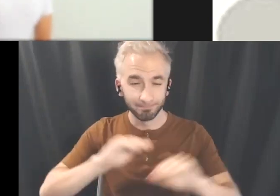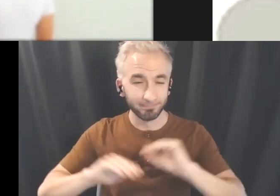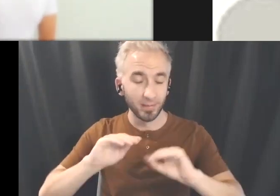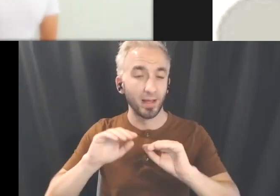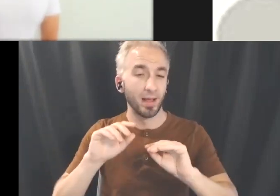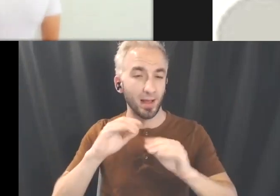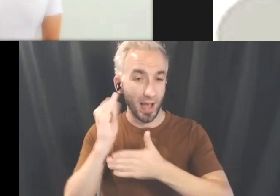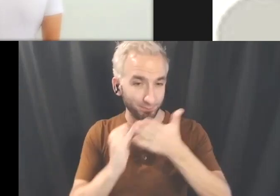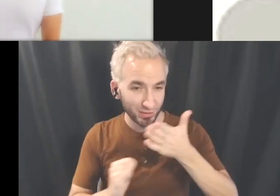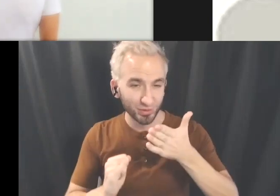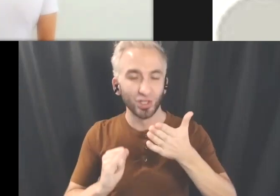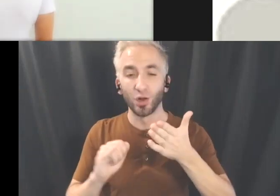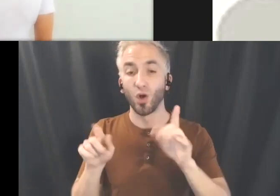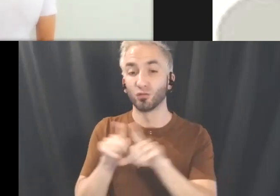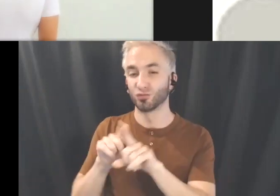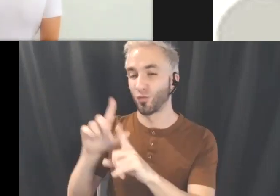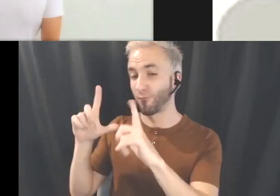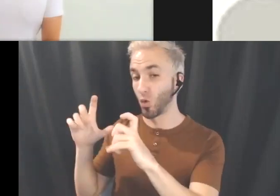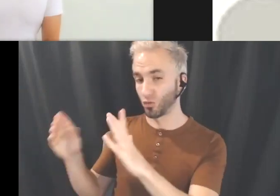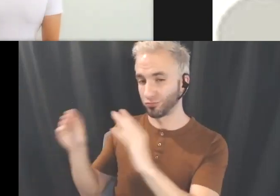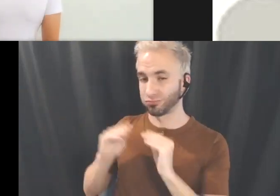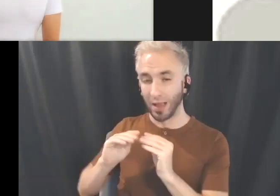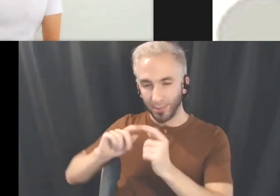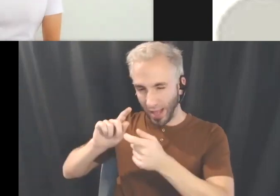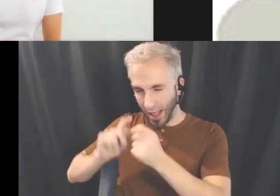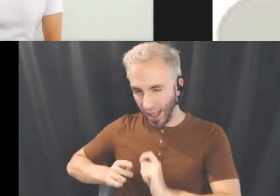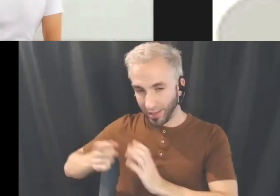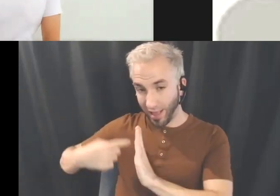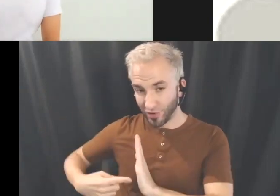for that to play, so it really depends on the project.